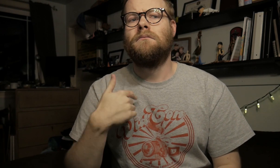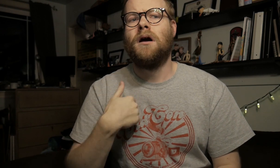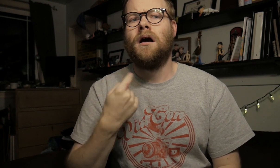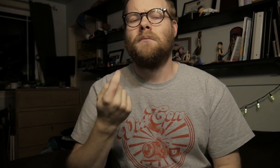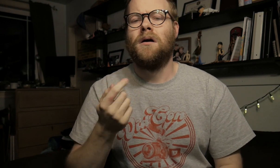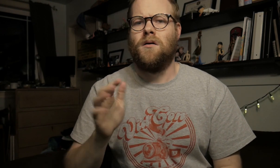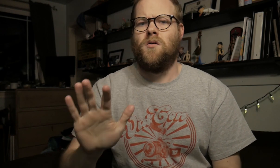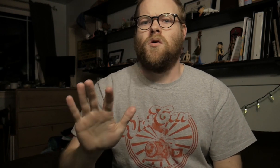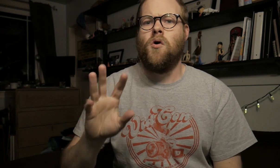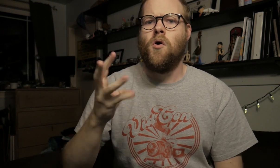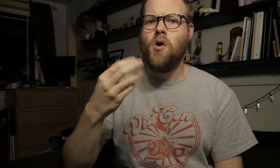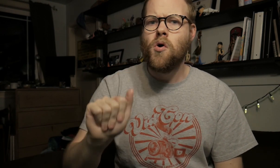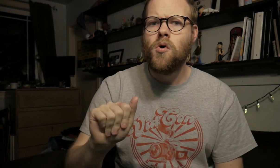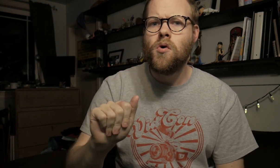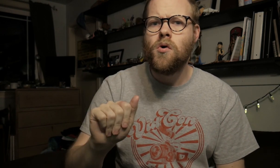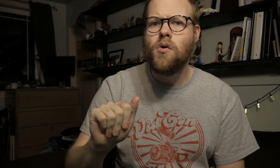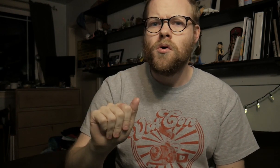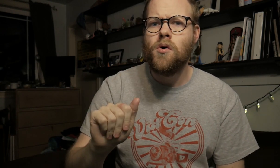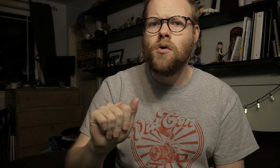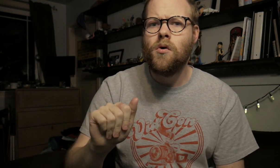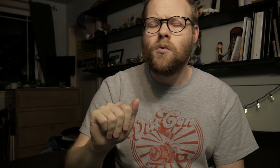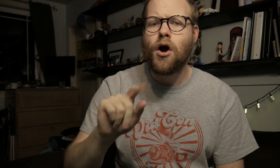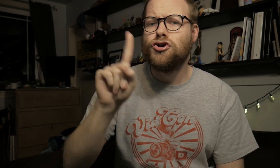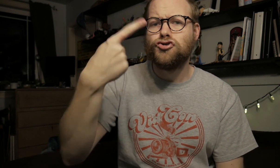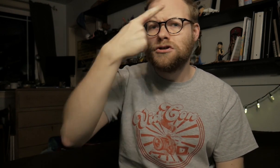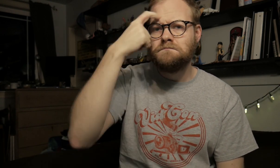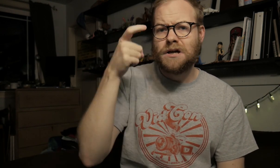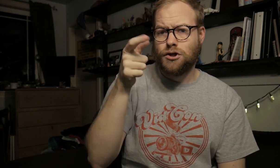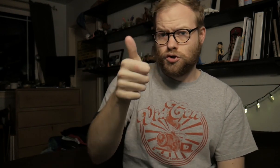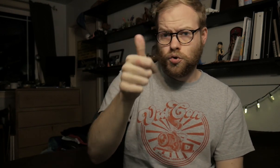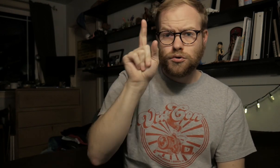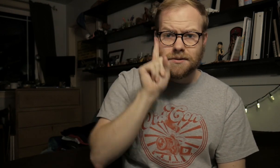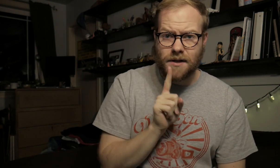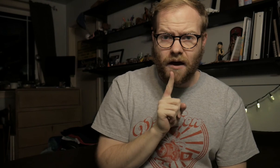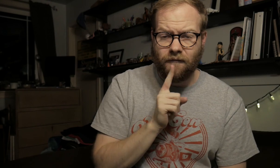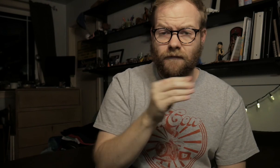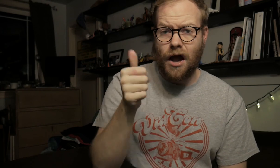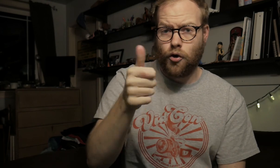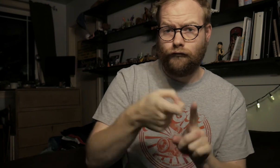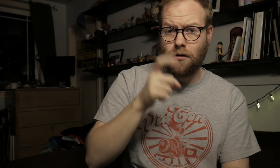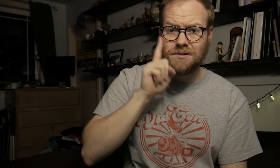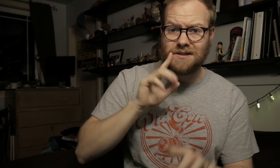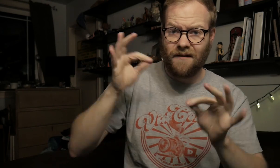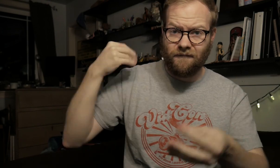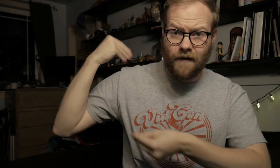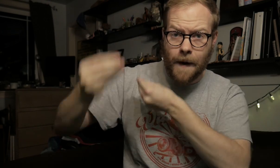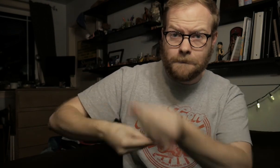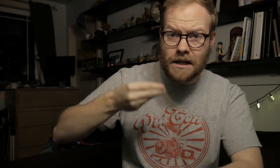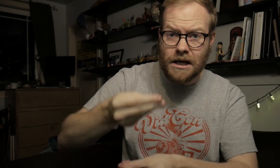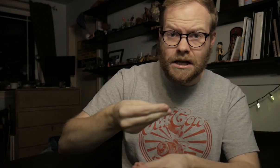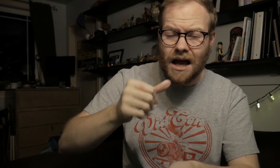I'm a little, whoa. Just because you're deaf, and you're from a generational deaf family,